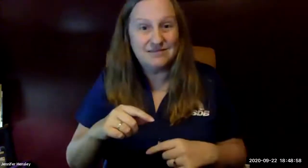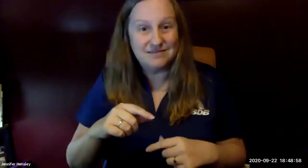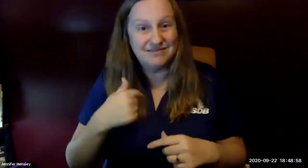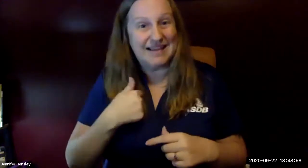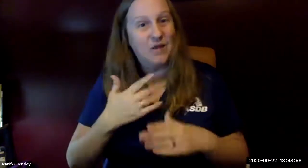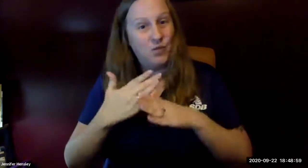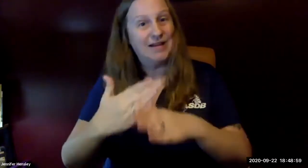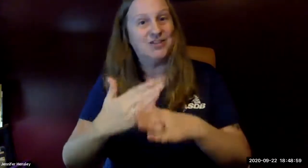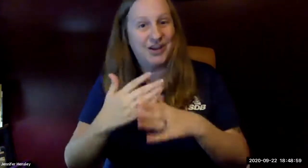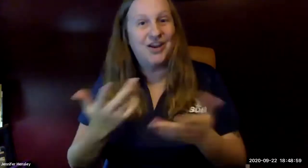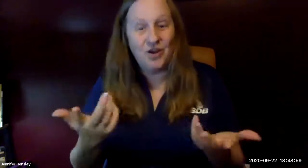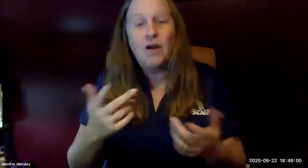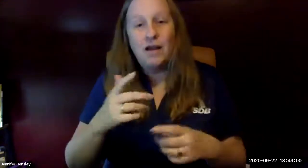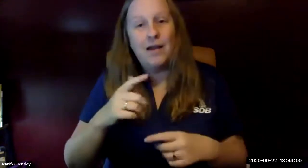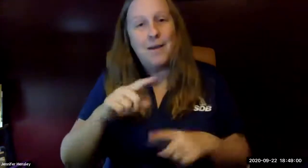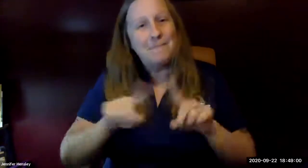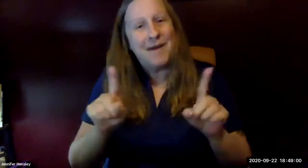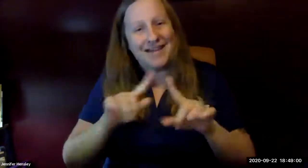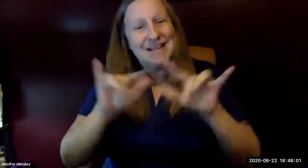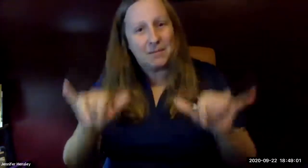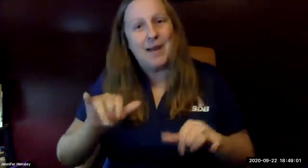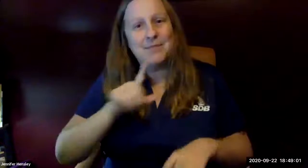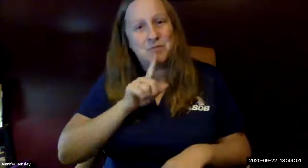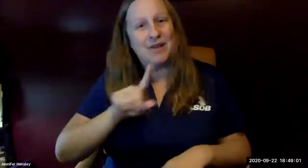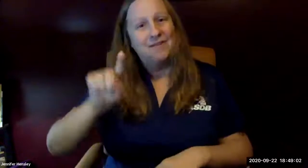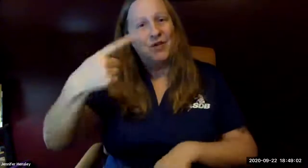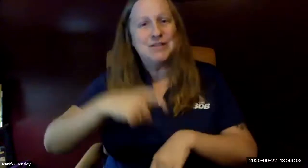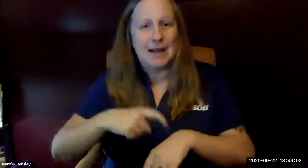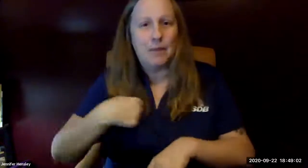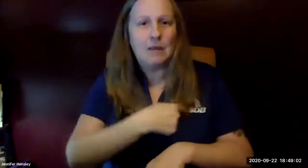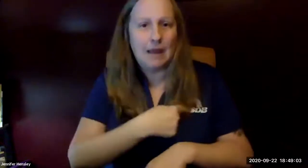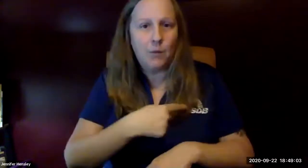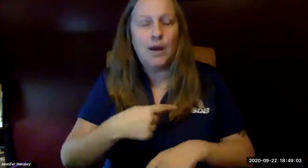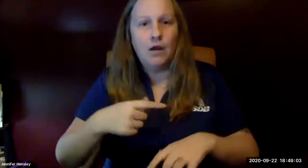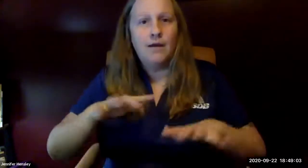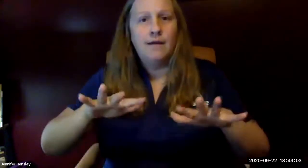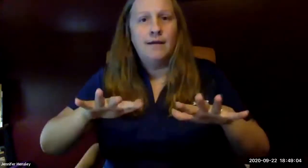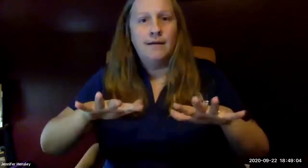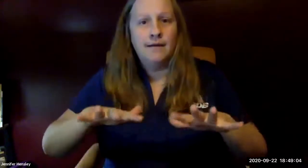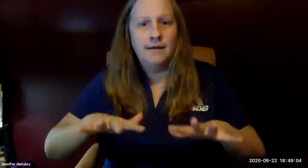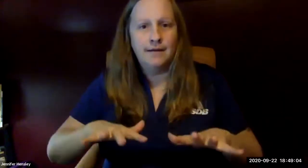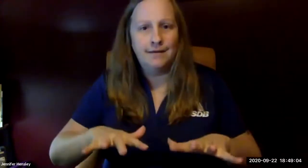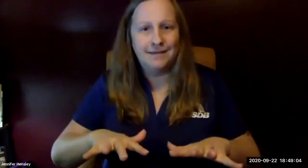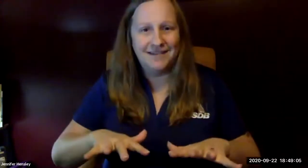has heard from us since um so